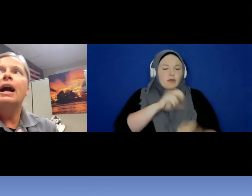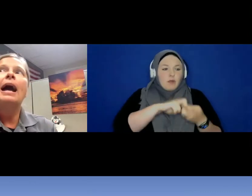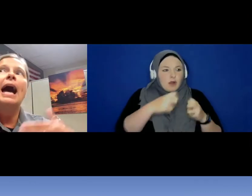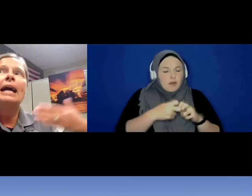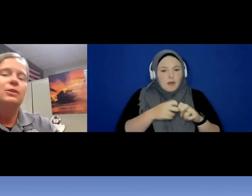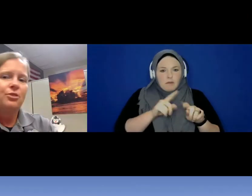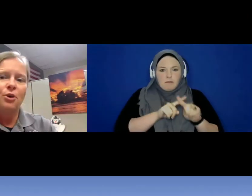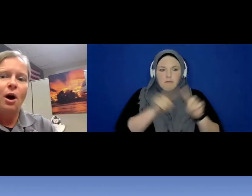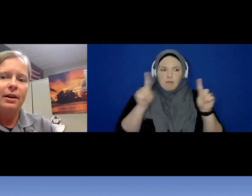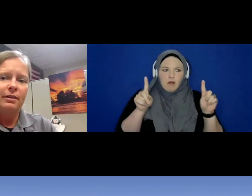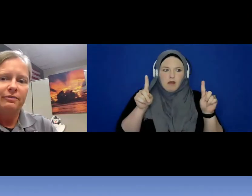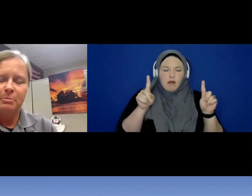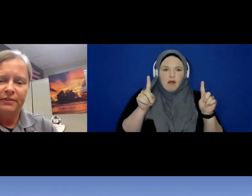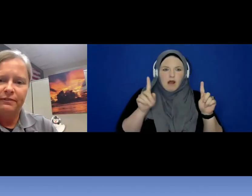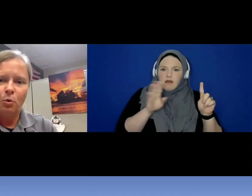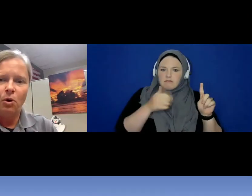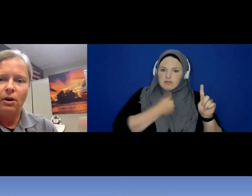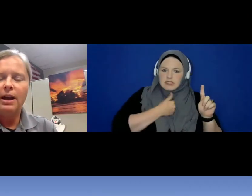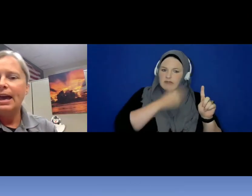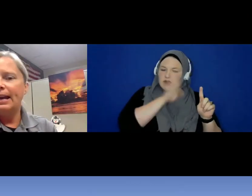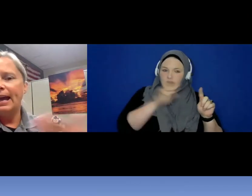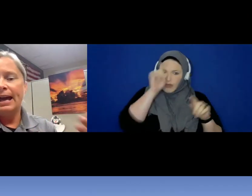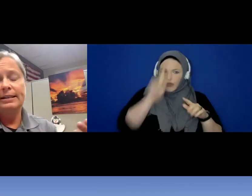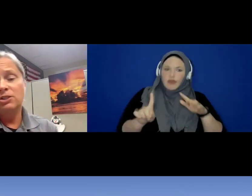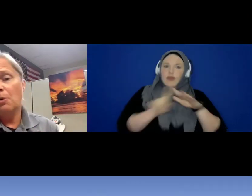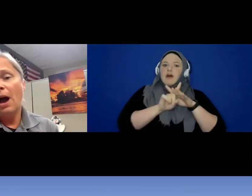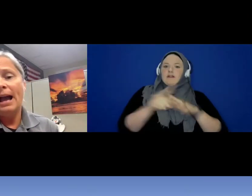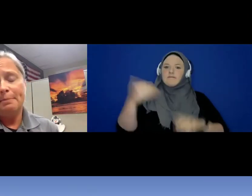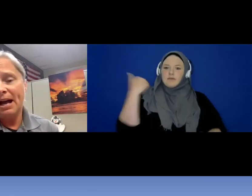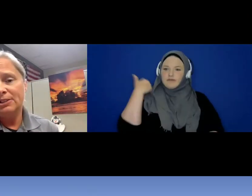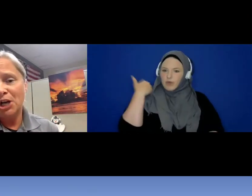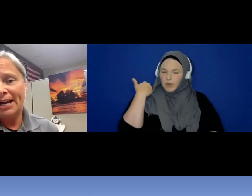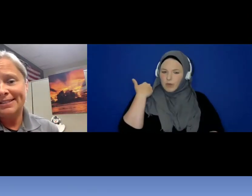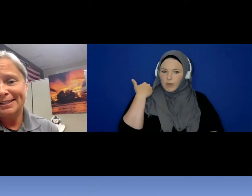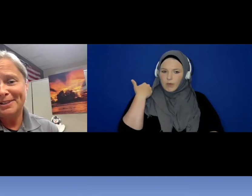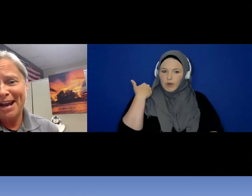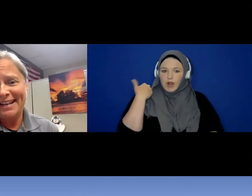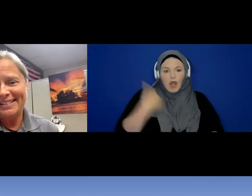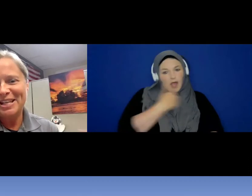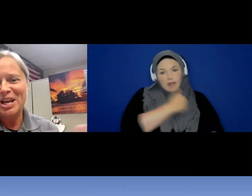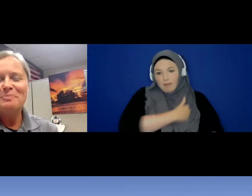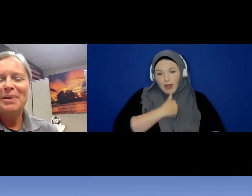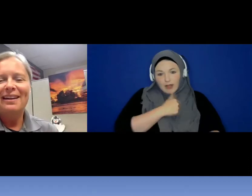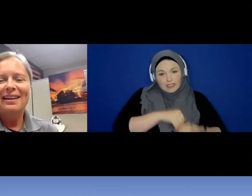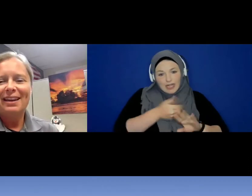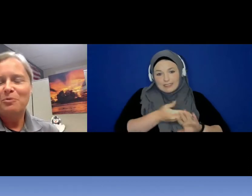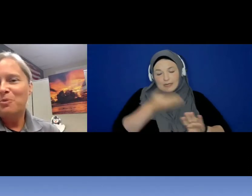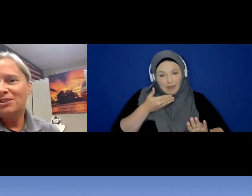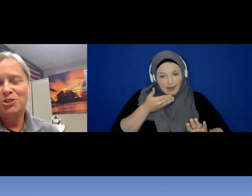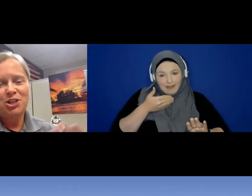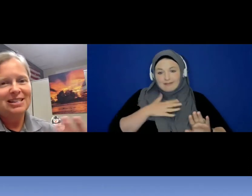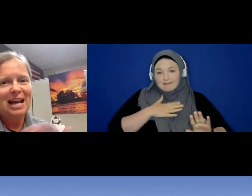I hadn't thought of before. And I hadn't -- so I apologize in advance. But it was just not